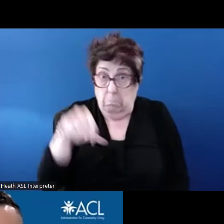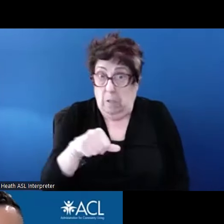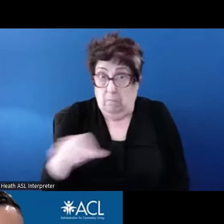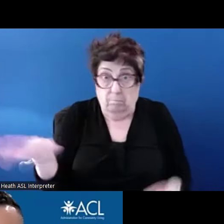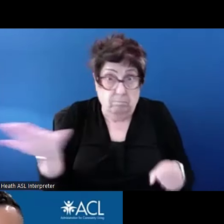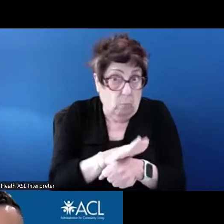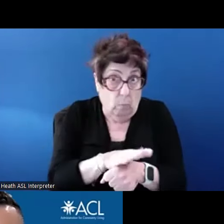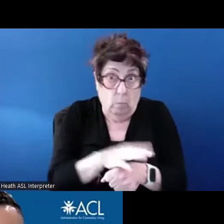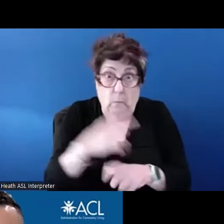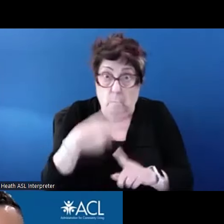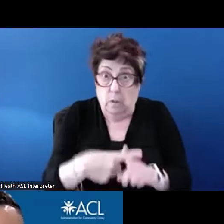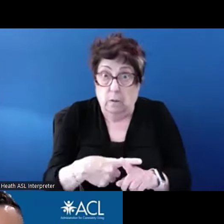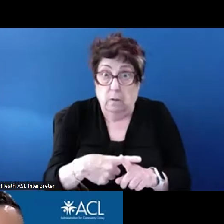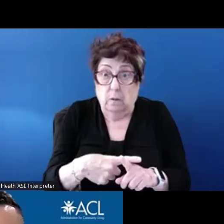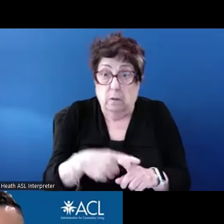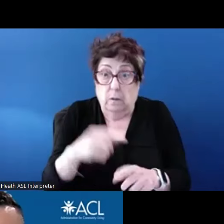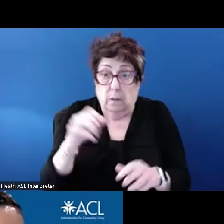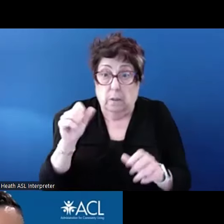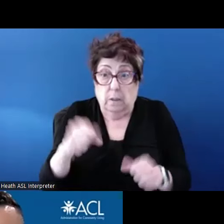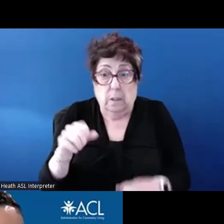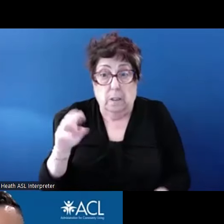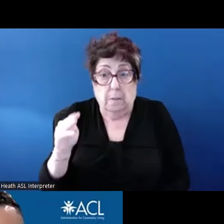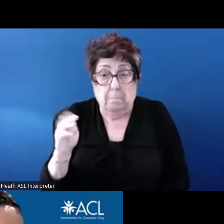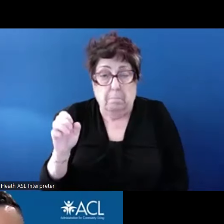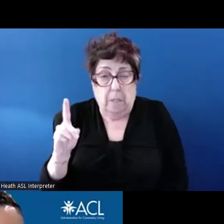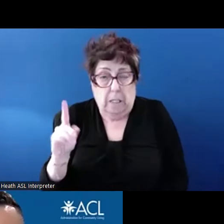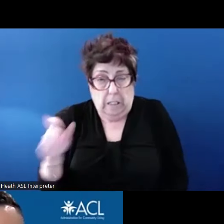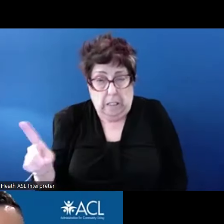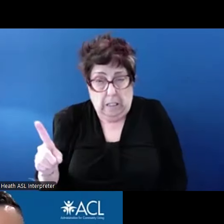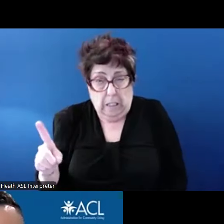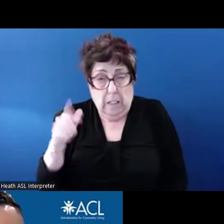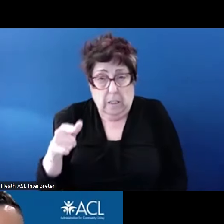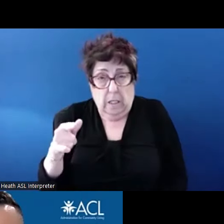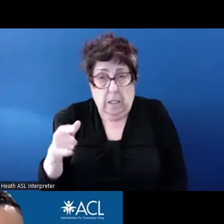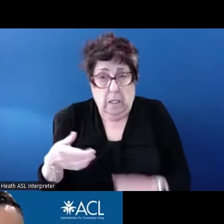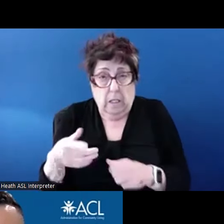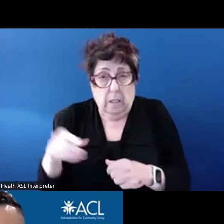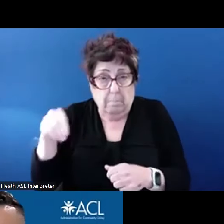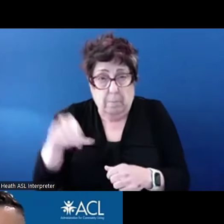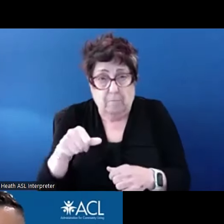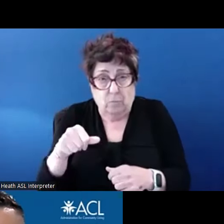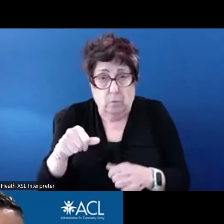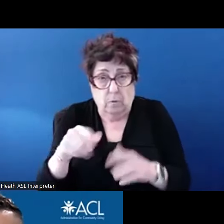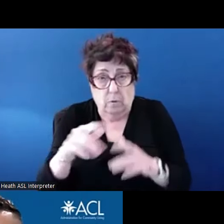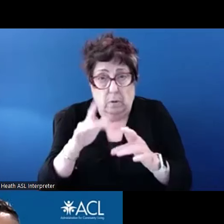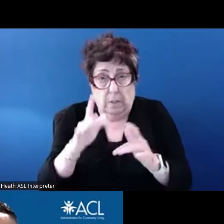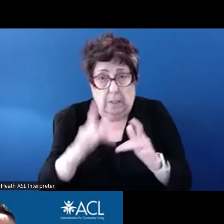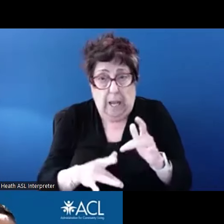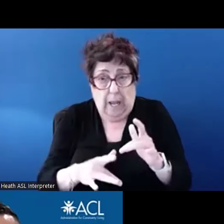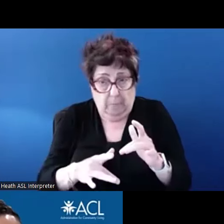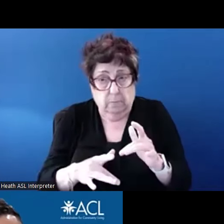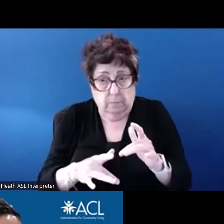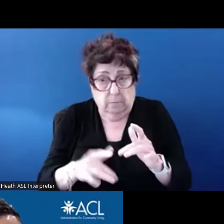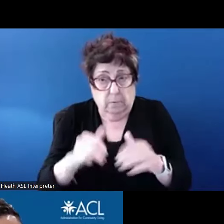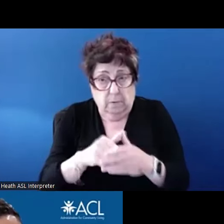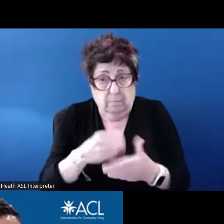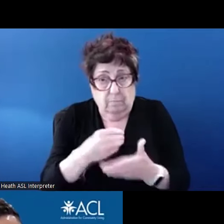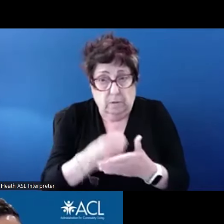cover the gap in funding, it impacts the individual's income and the voucher amount?